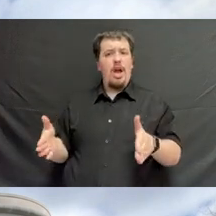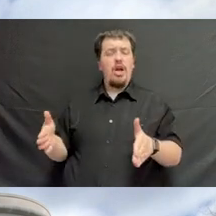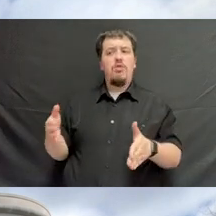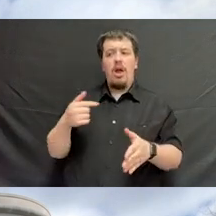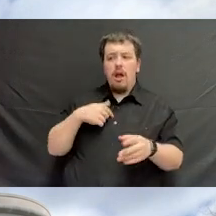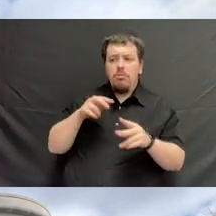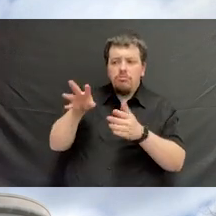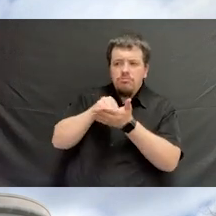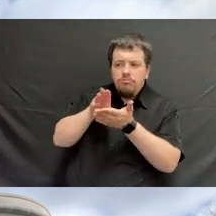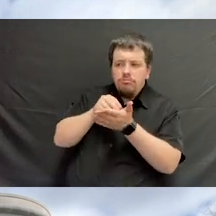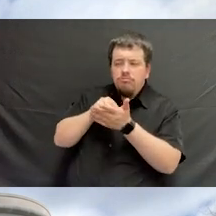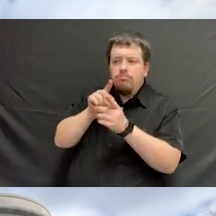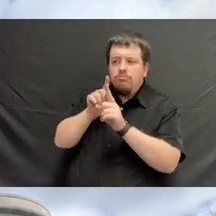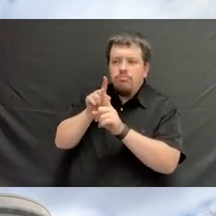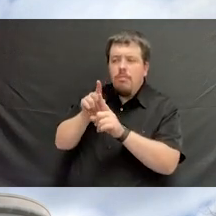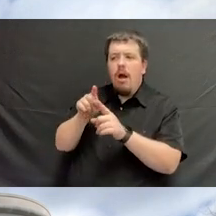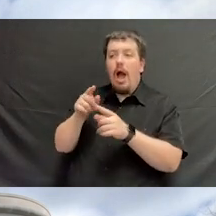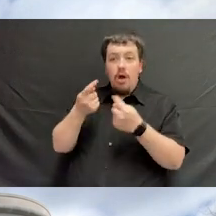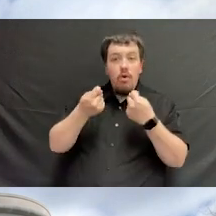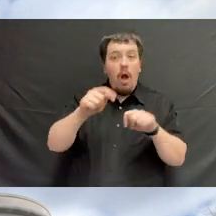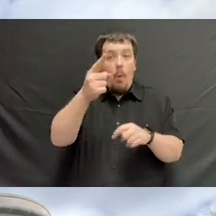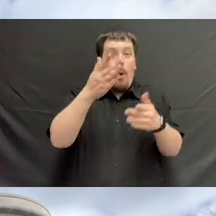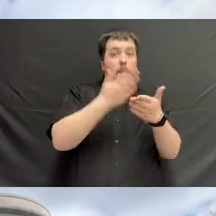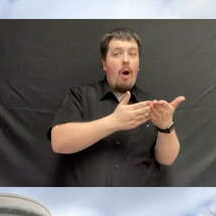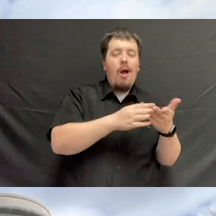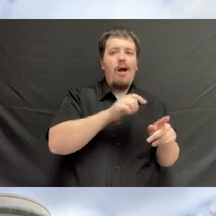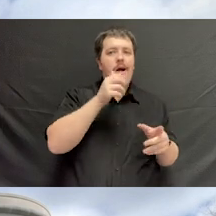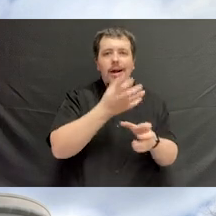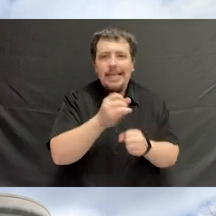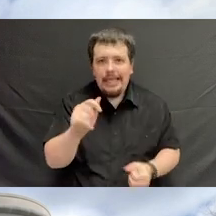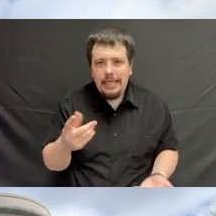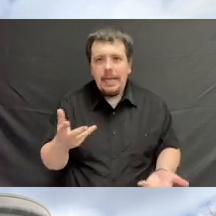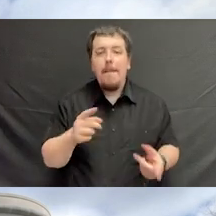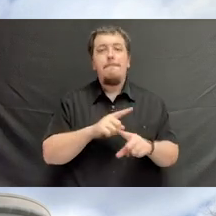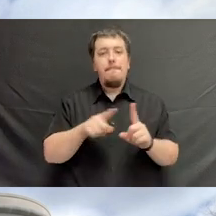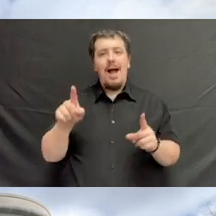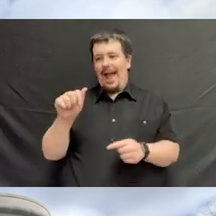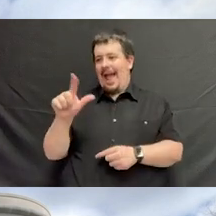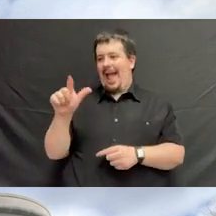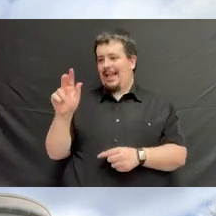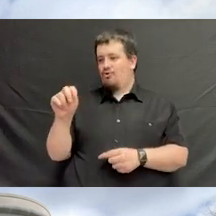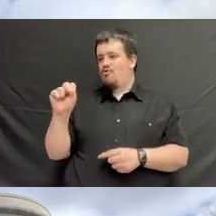and I auditioned for the part and I didn't get it, of Alan Strang, and then he said he wanted me next to him